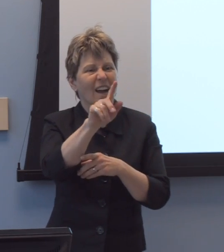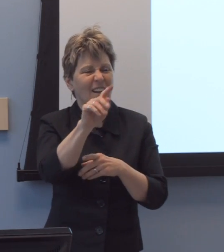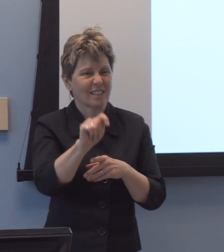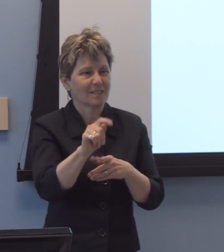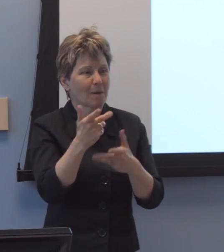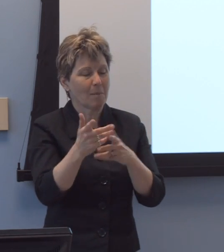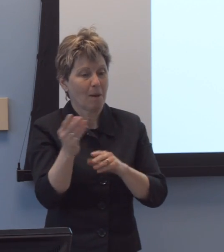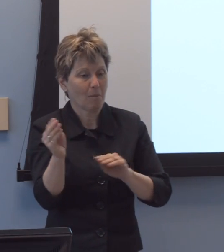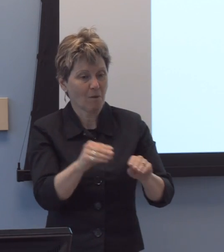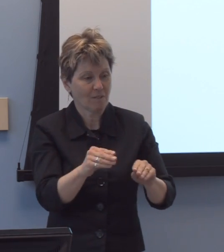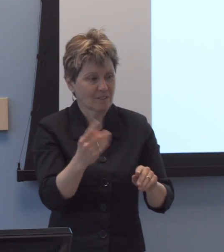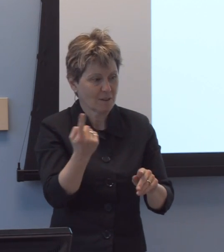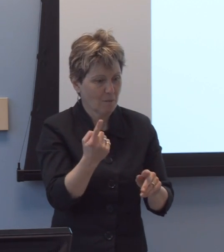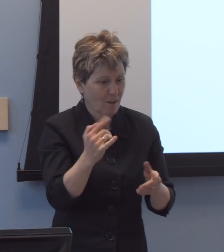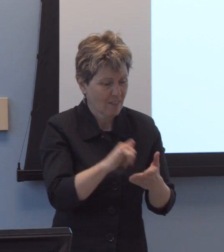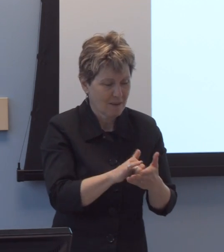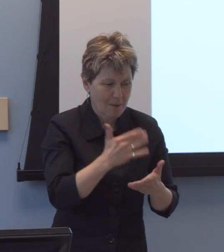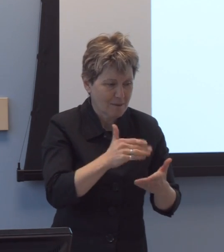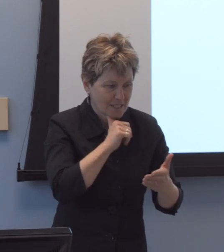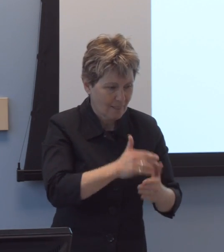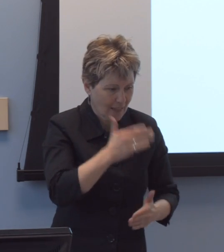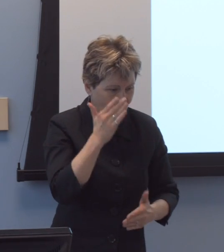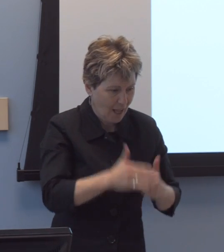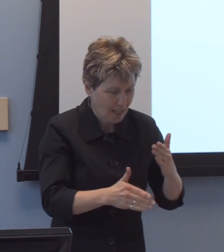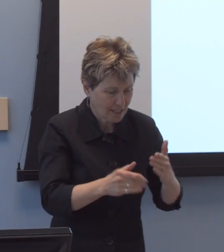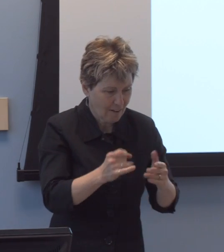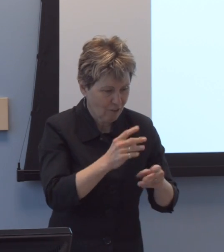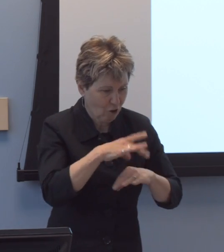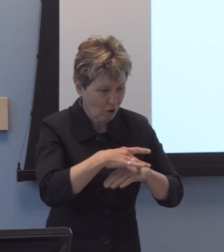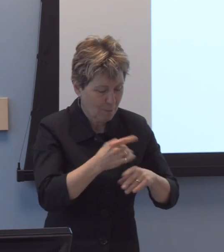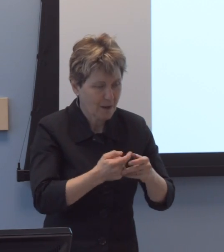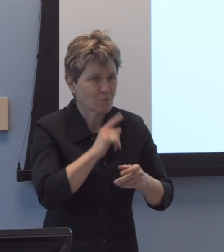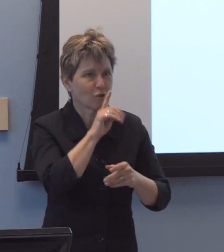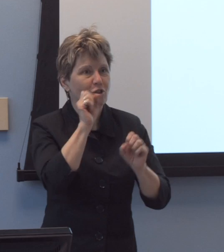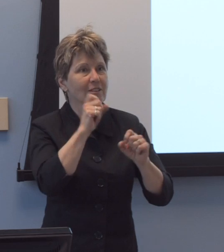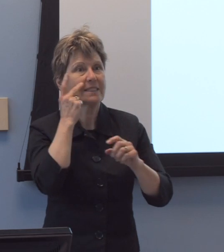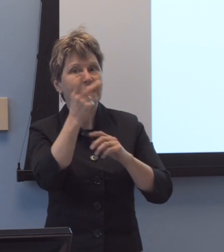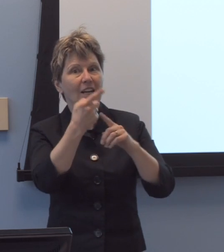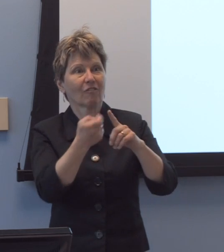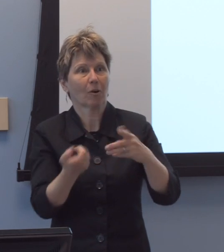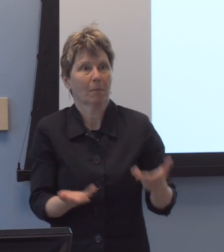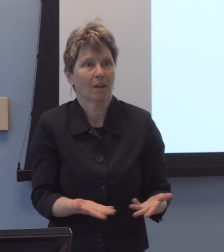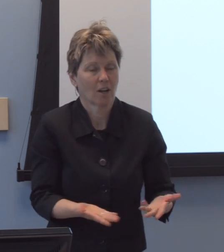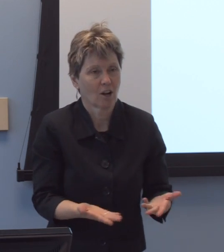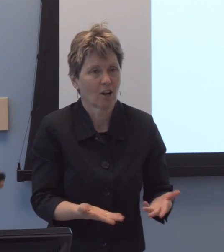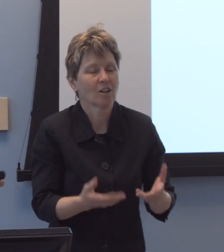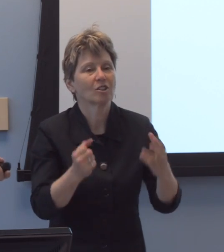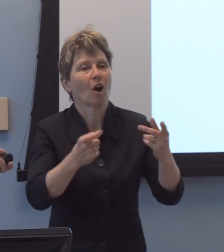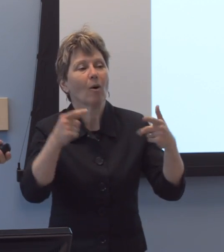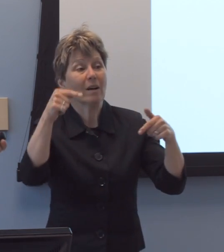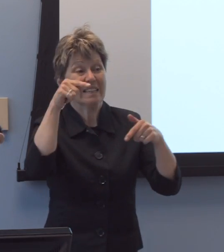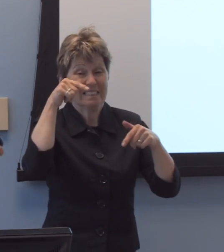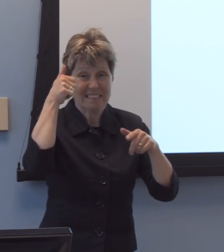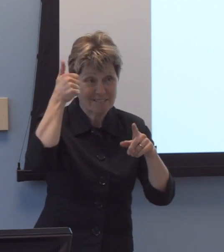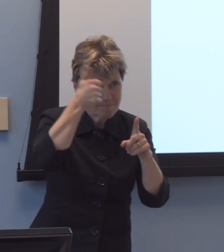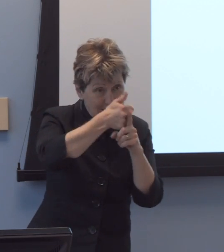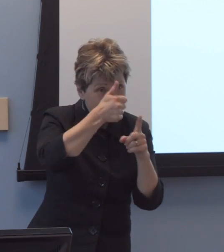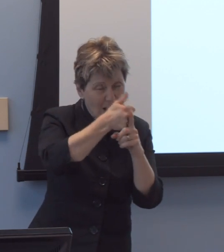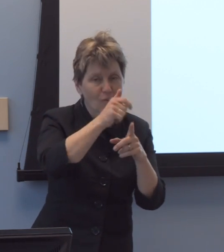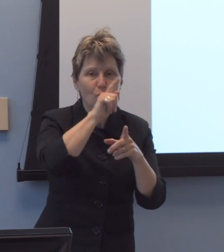but I'm certain you could see that place from here. Um, but it was- he was the catalyst; it was his vision